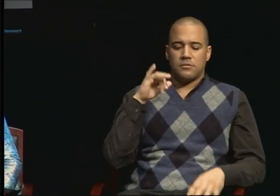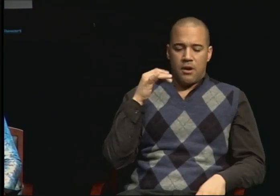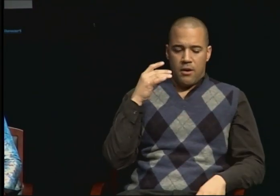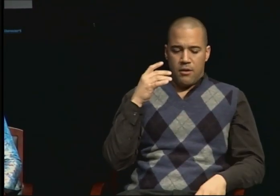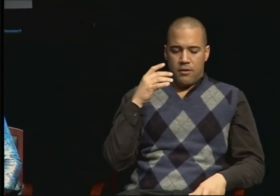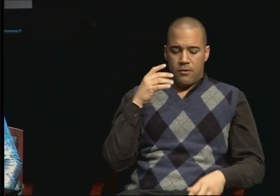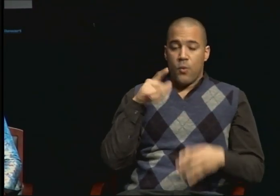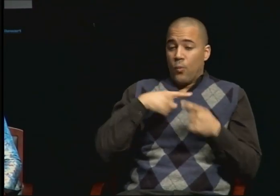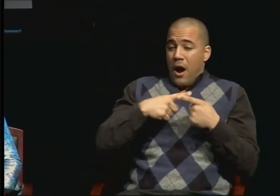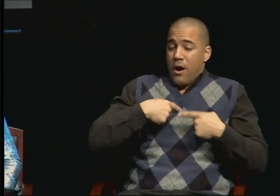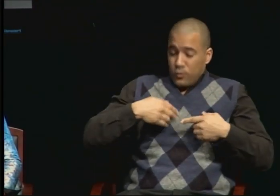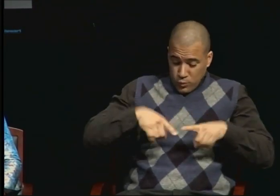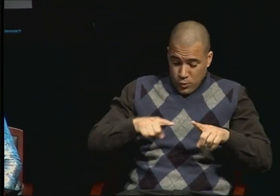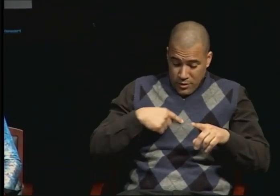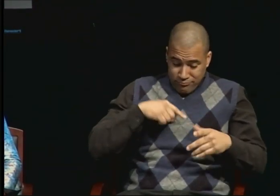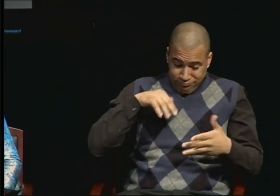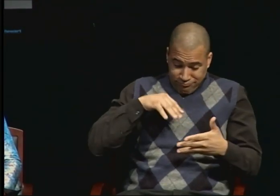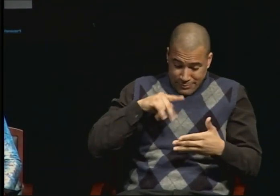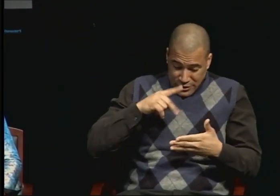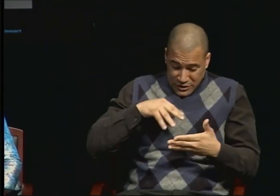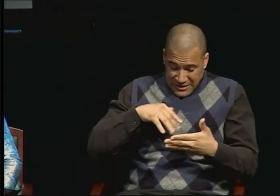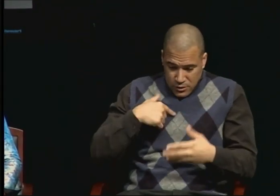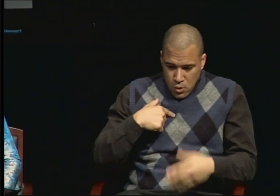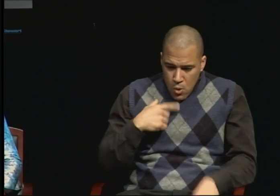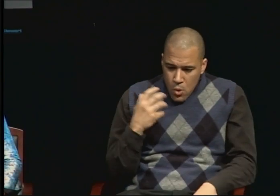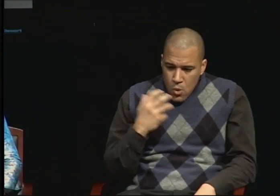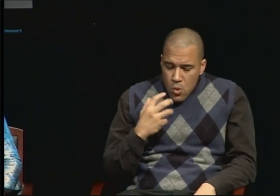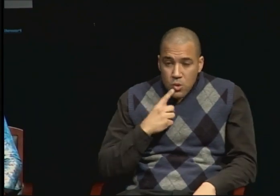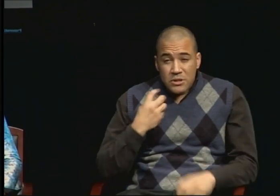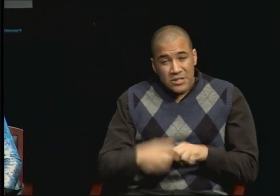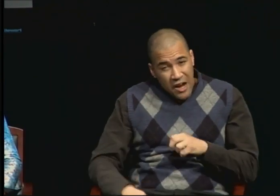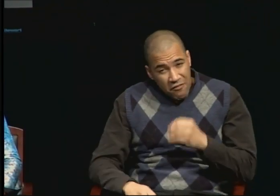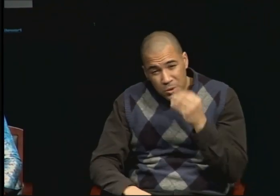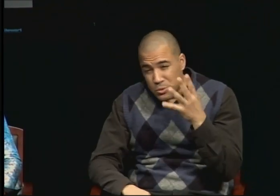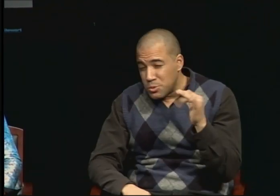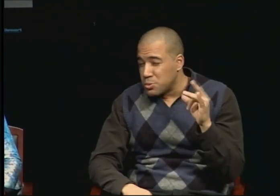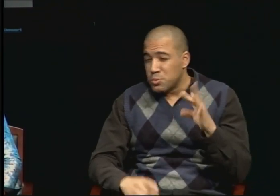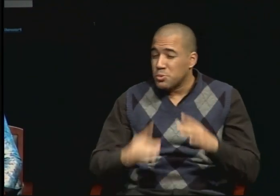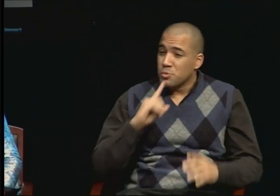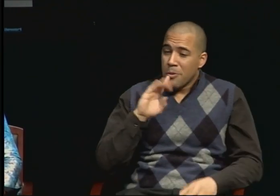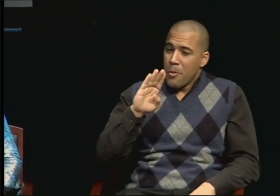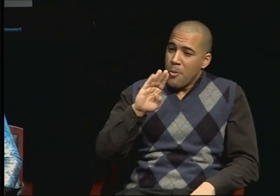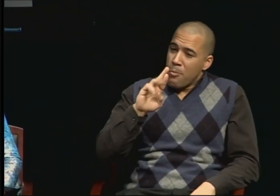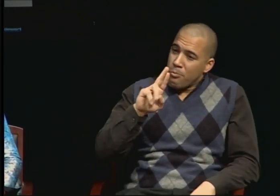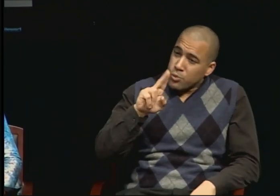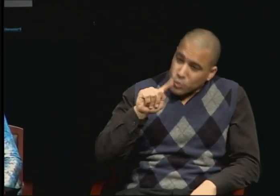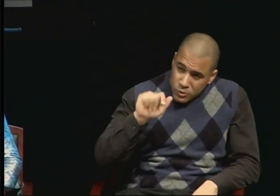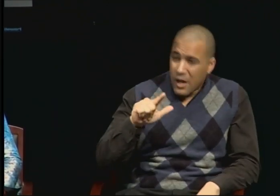it was very difficult. You know it was a brutal experience for me that I went through.